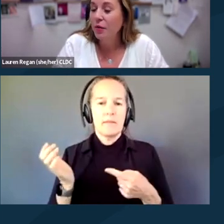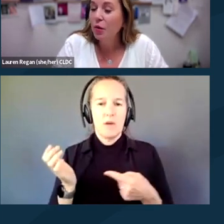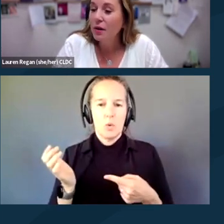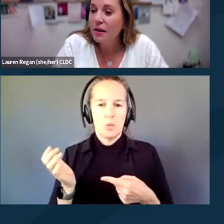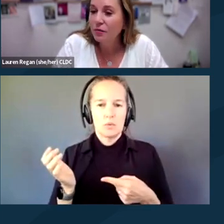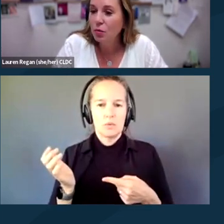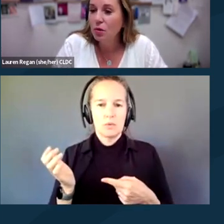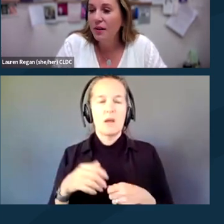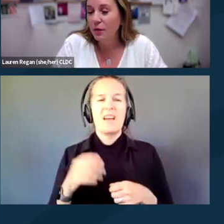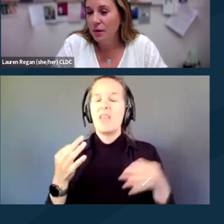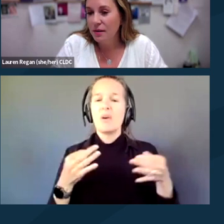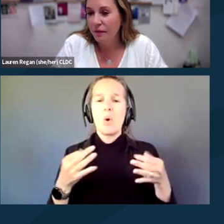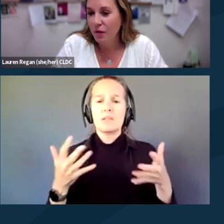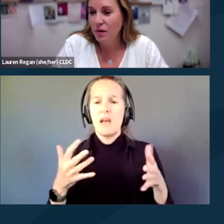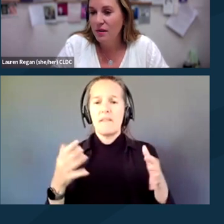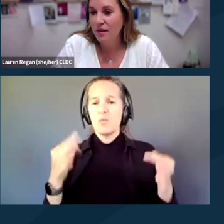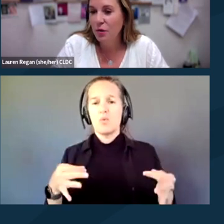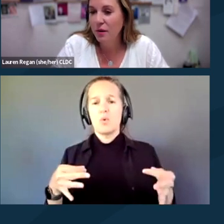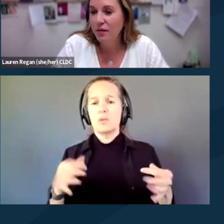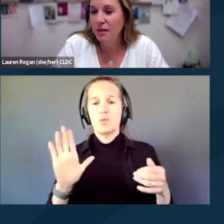The courts have ruled that your cell phone is the equivalent